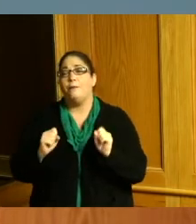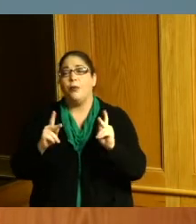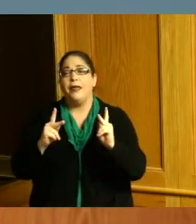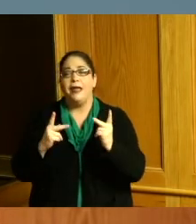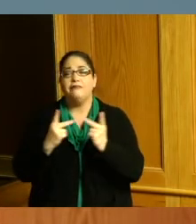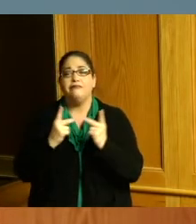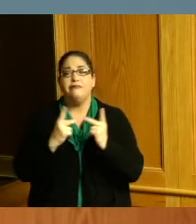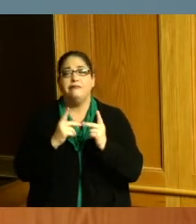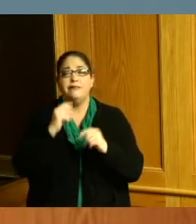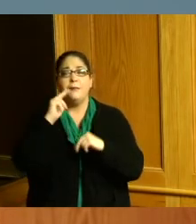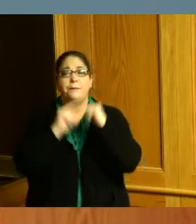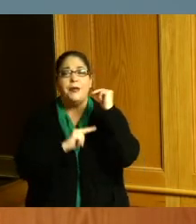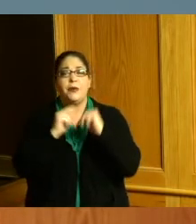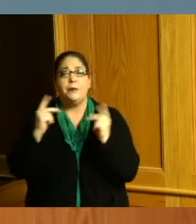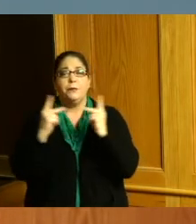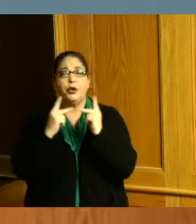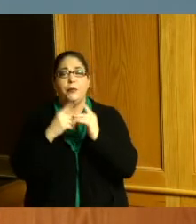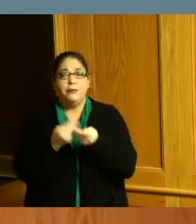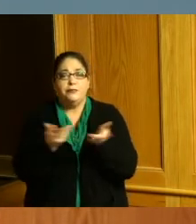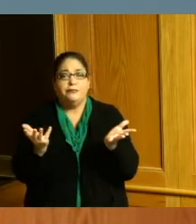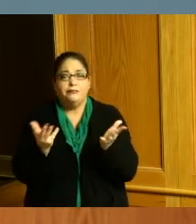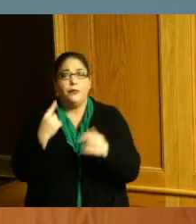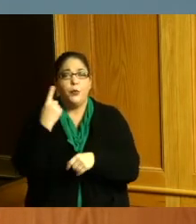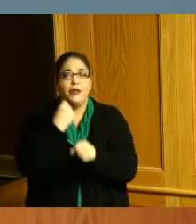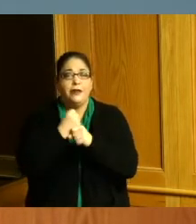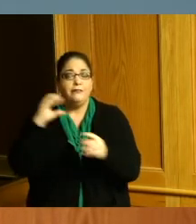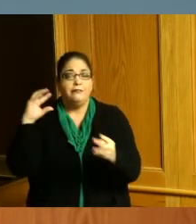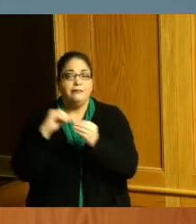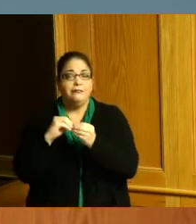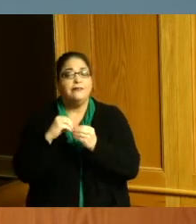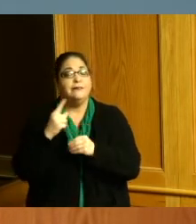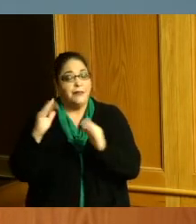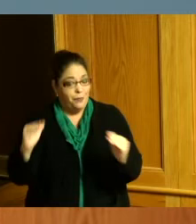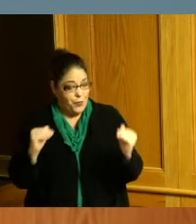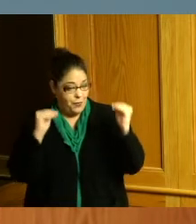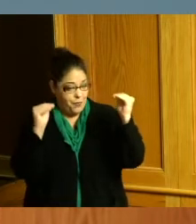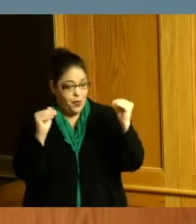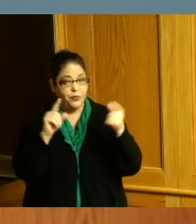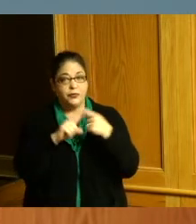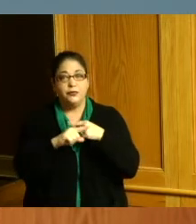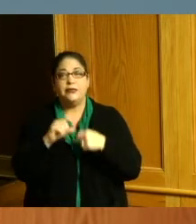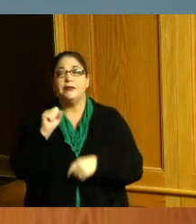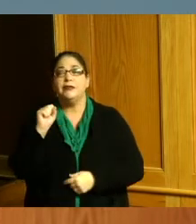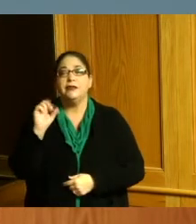building permits the past year Michelle has been promoted to the senior permit tech position